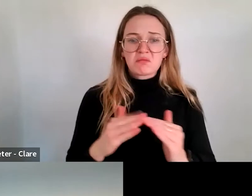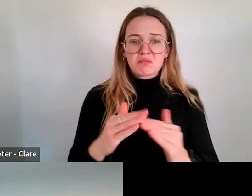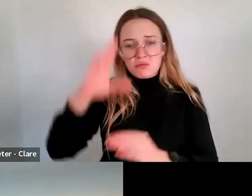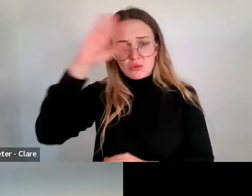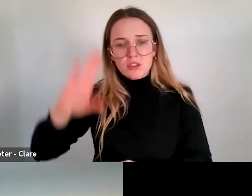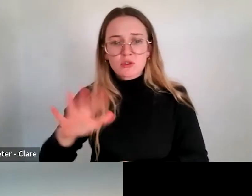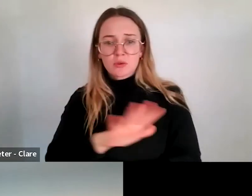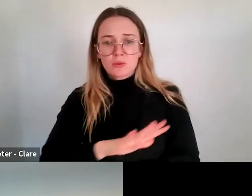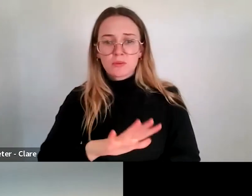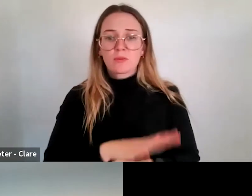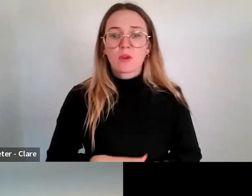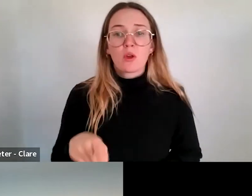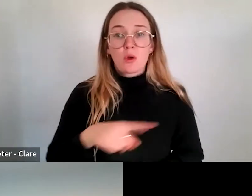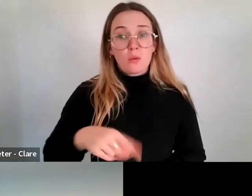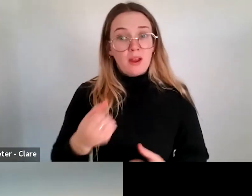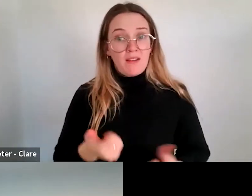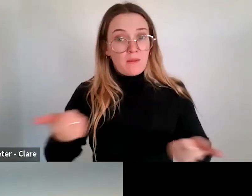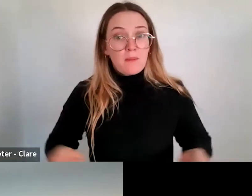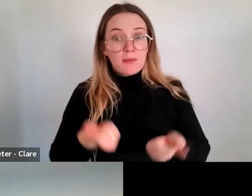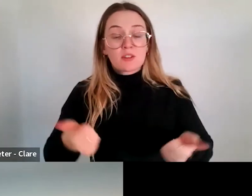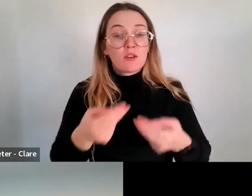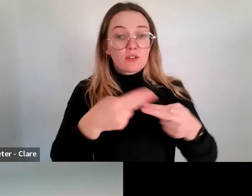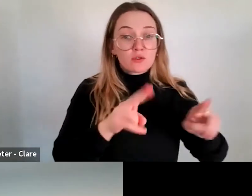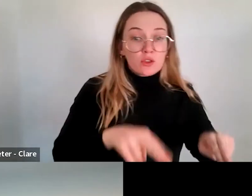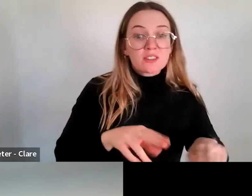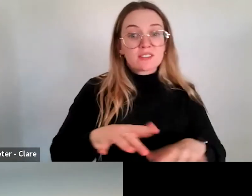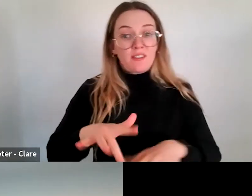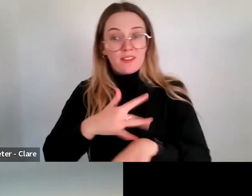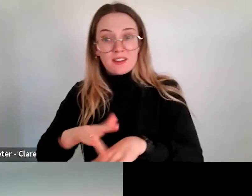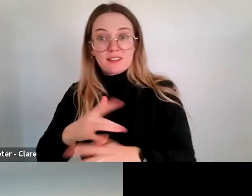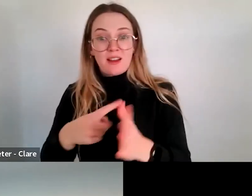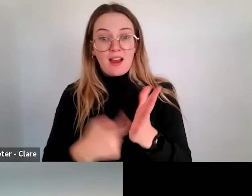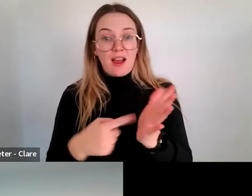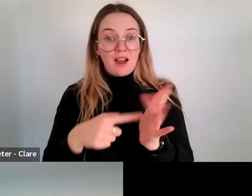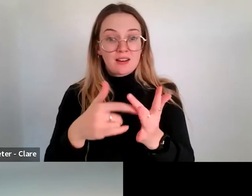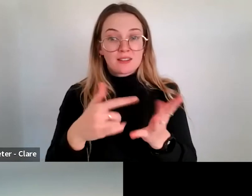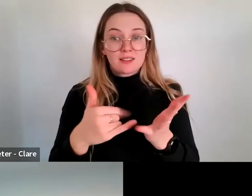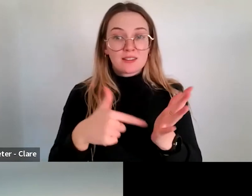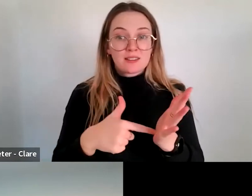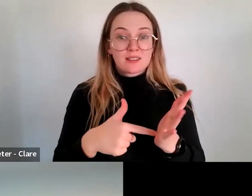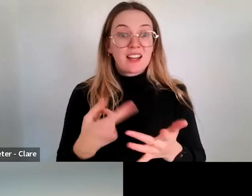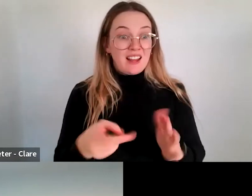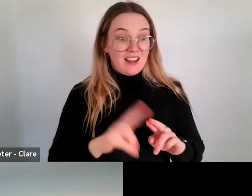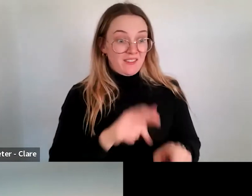physical theatre artists. If individuals, groups apply separately to us as an organisation, would it